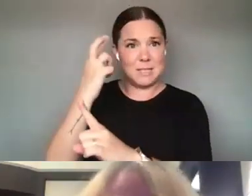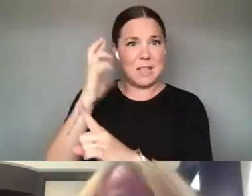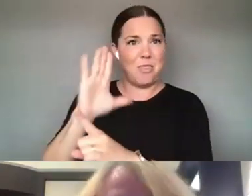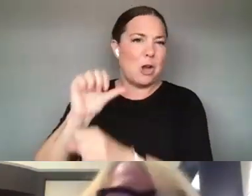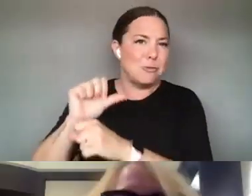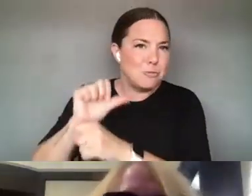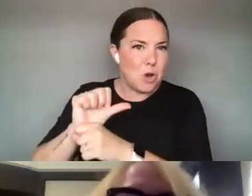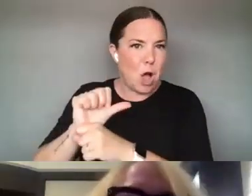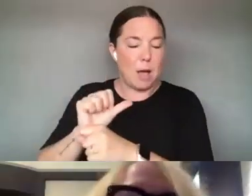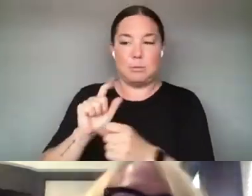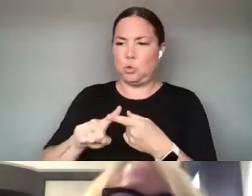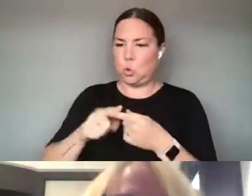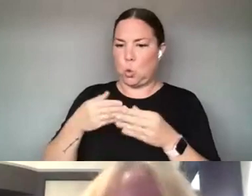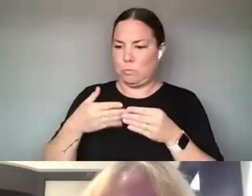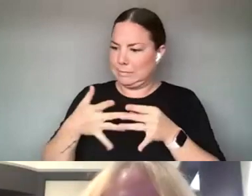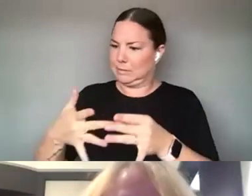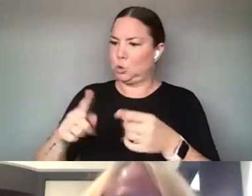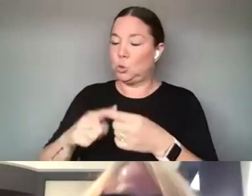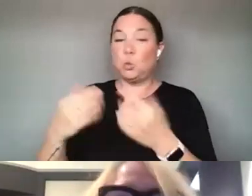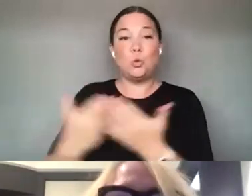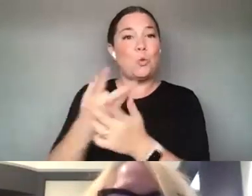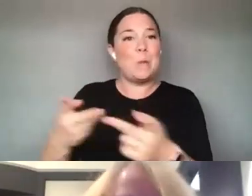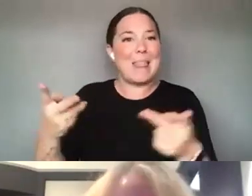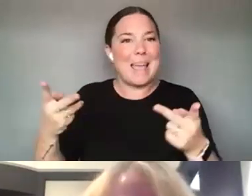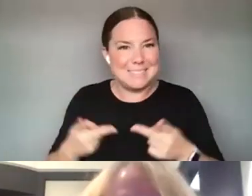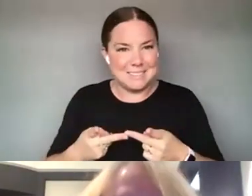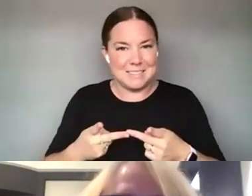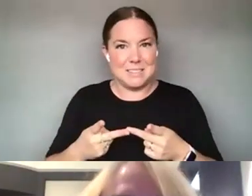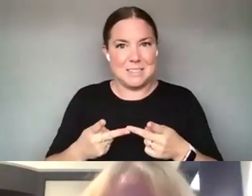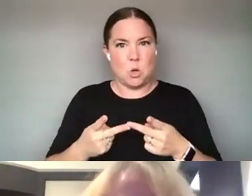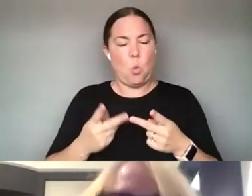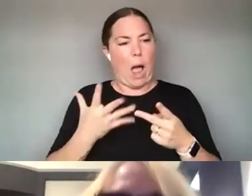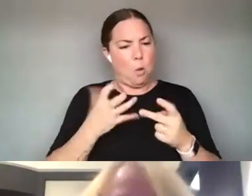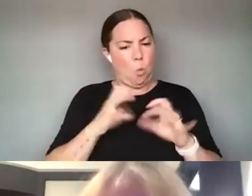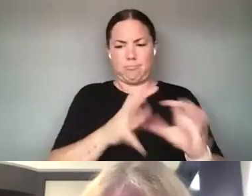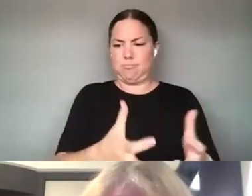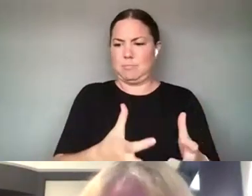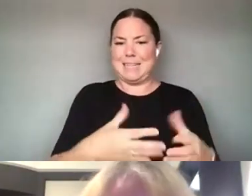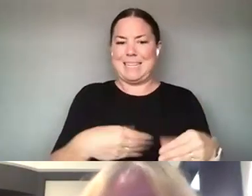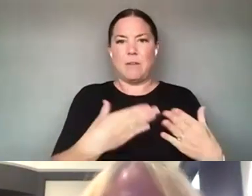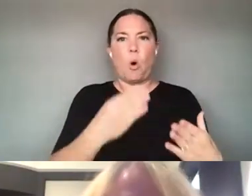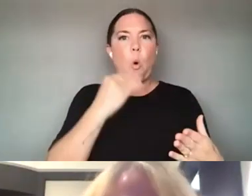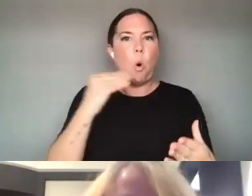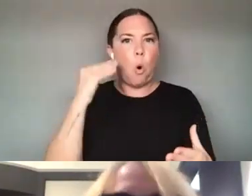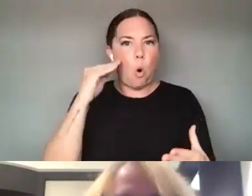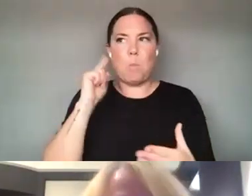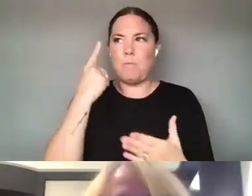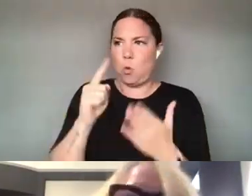SO I REALLY WANTED TO MAKE A HOME ESPECIALLY FOR TECHNOLOGY-BASED ARTISTS BECAUSE WE WERE BEGINNING